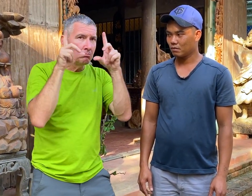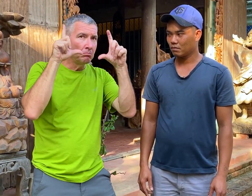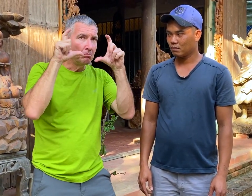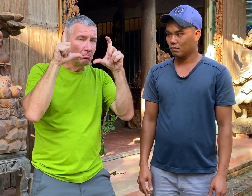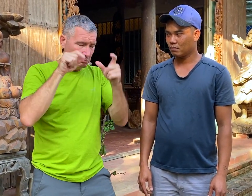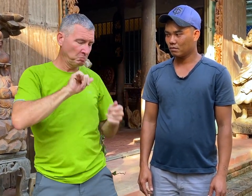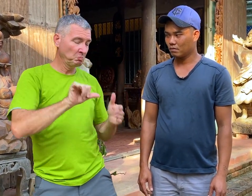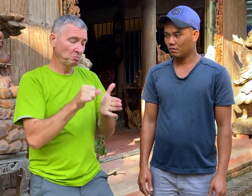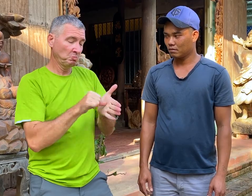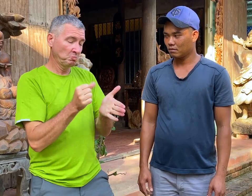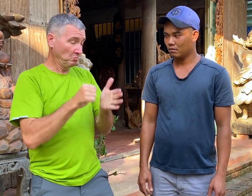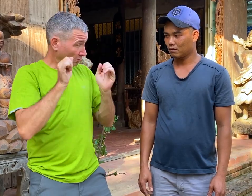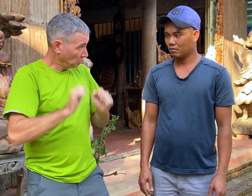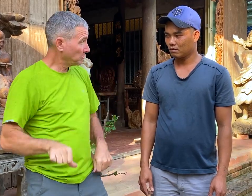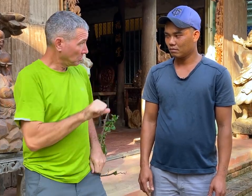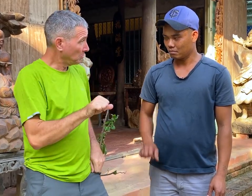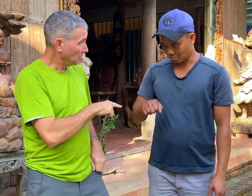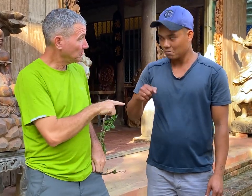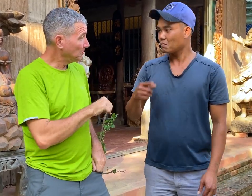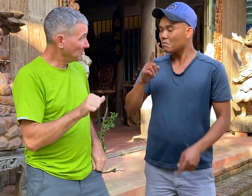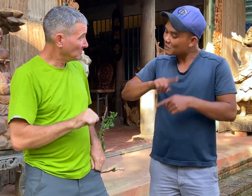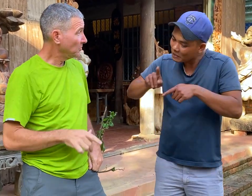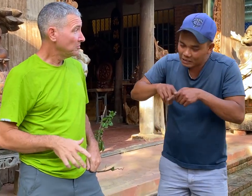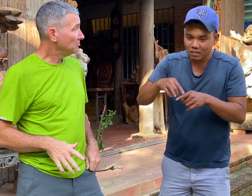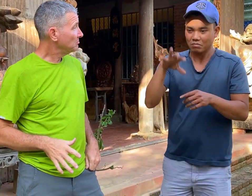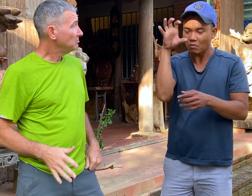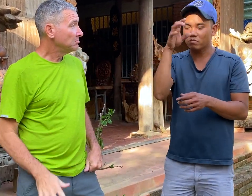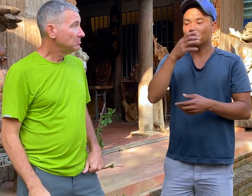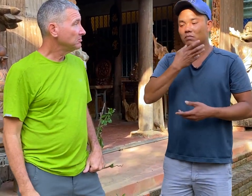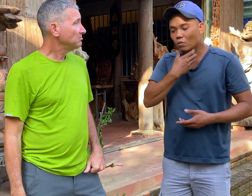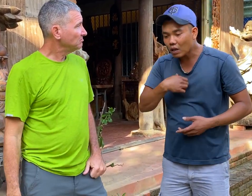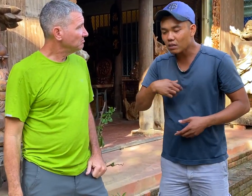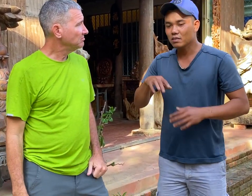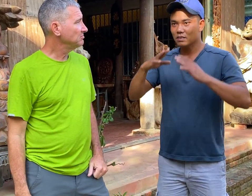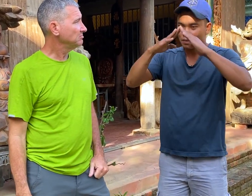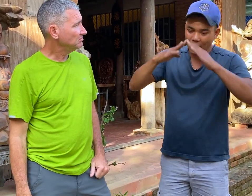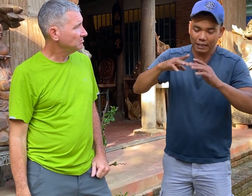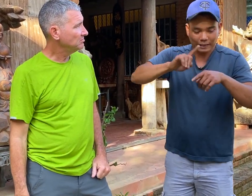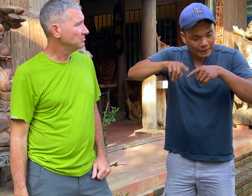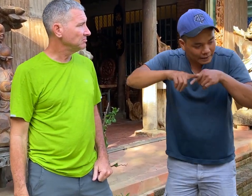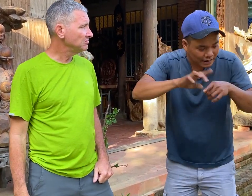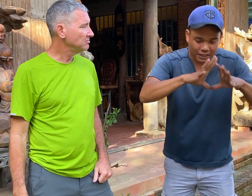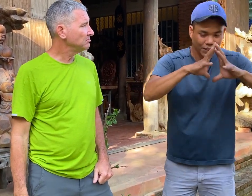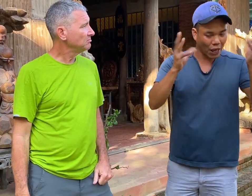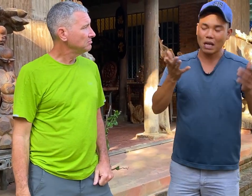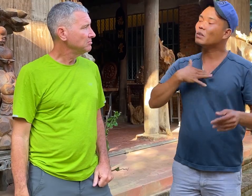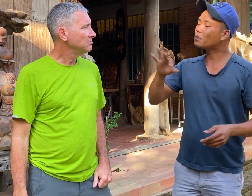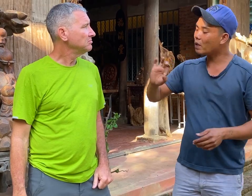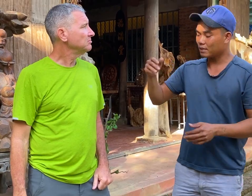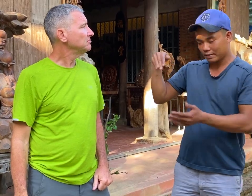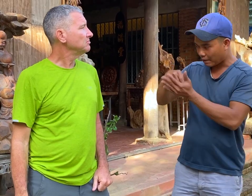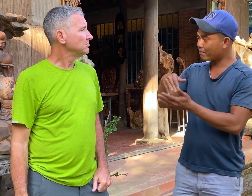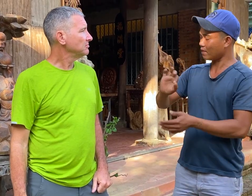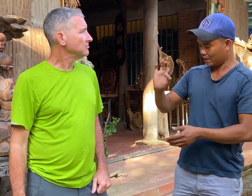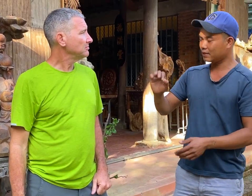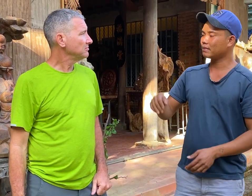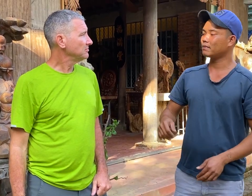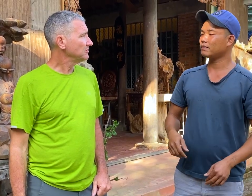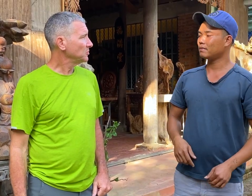You can bring their design on those wood? Yes, I can do anything like a dragon, house, others. I even do animals, person and much more.